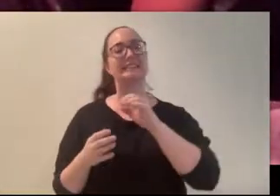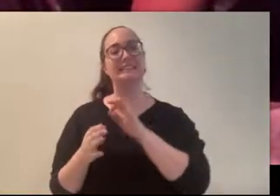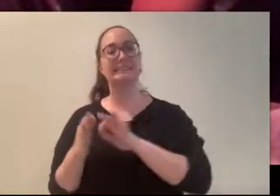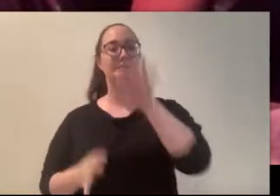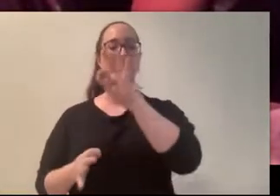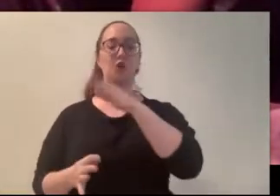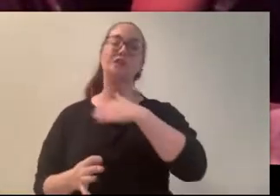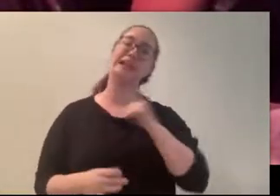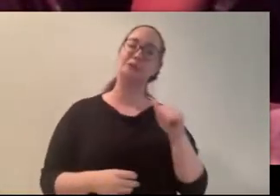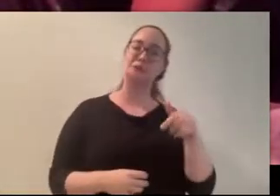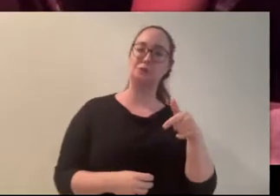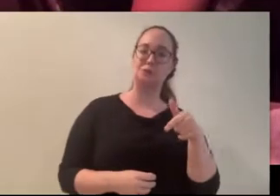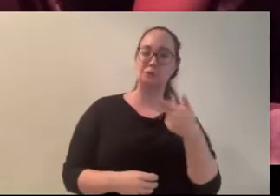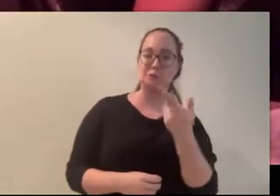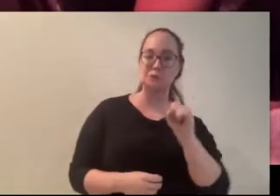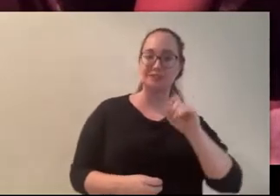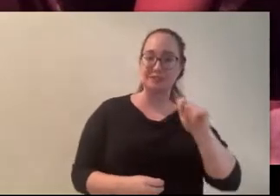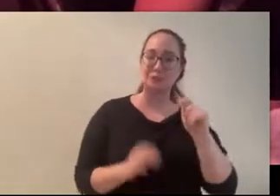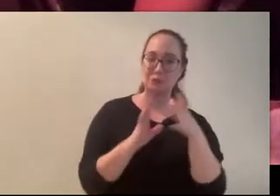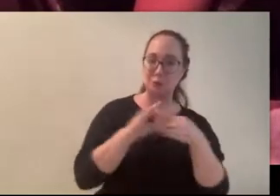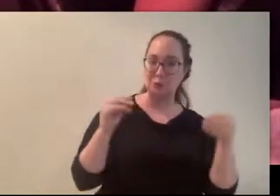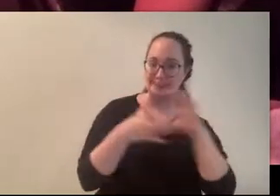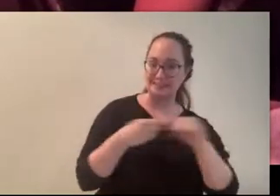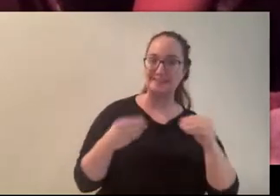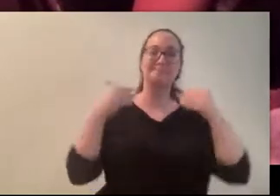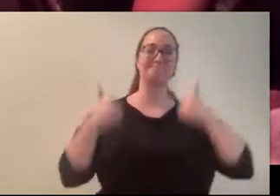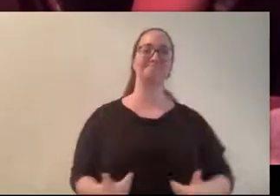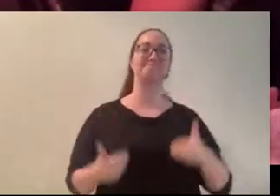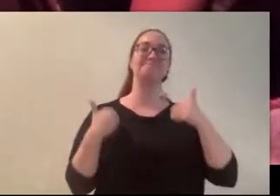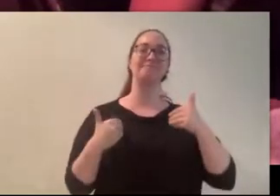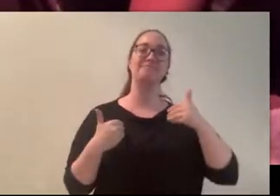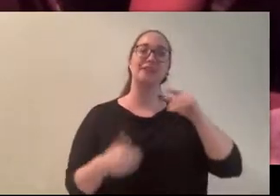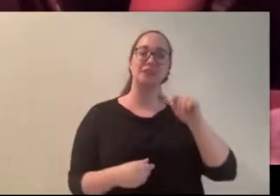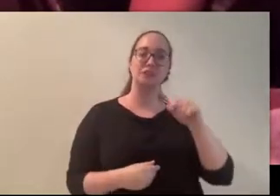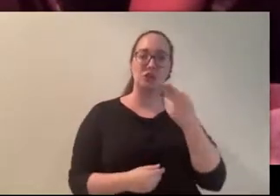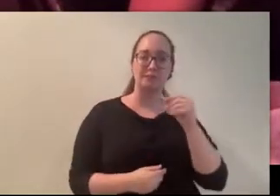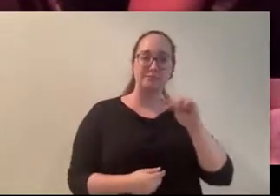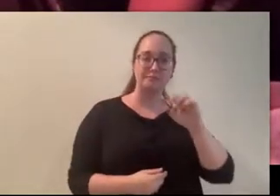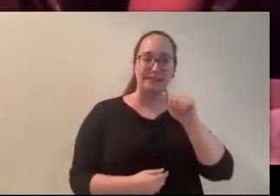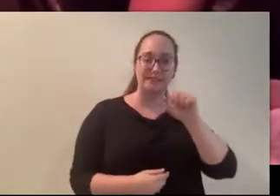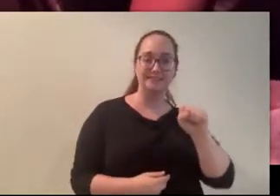I'm Thomas Arens. (Carly) “and I'm Carly Bird.” (Thomas) And we are here at week 6.